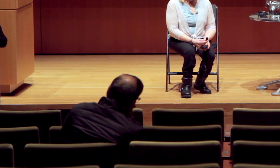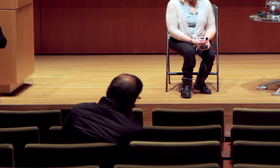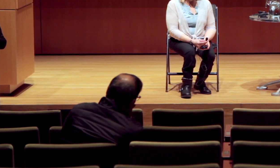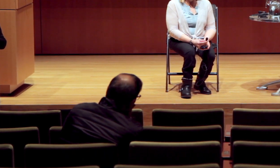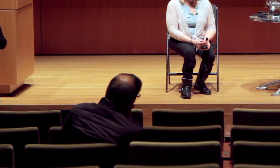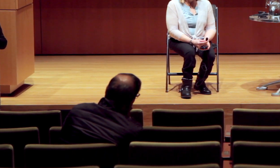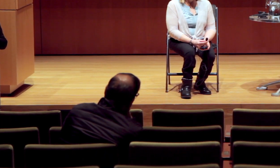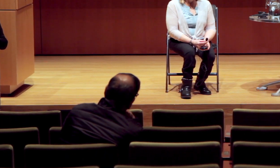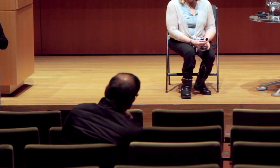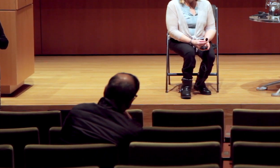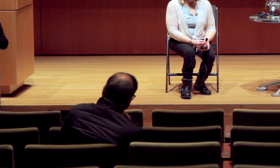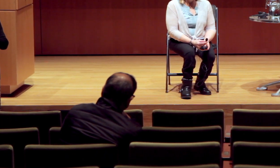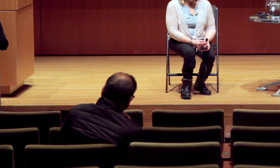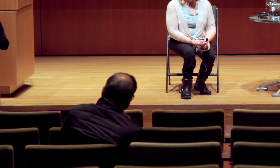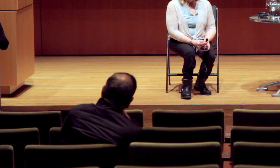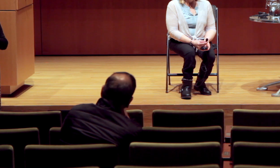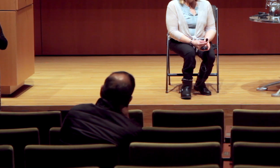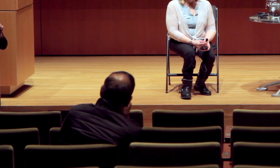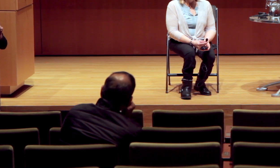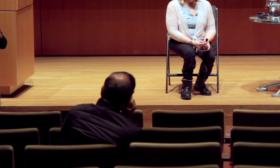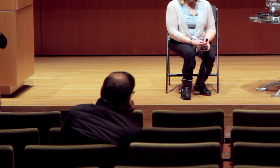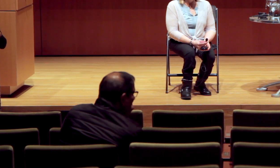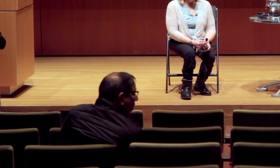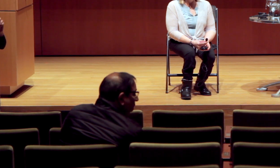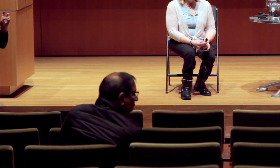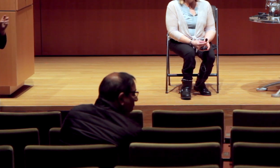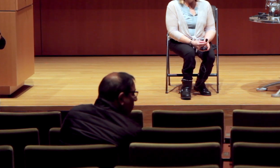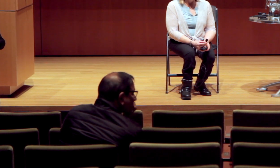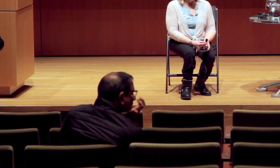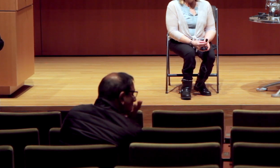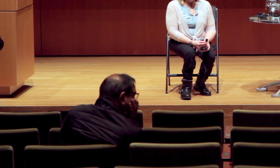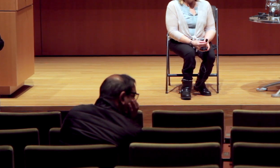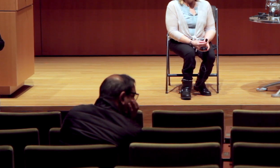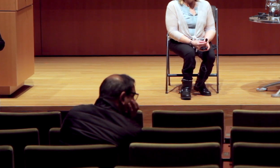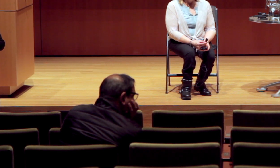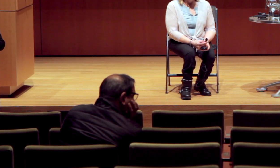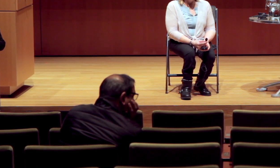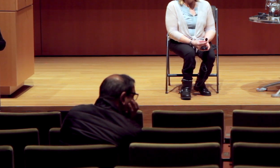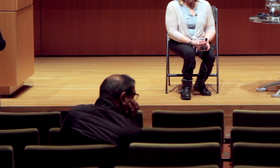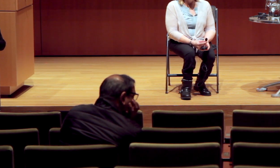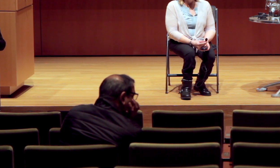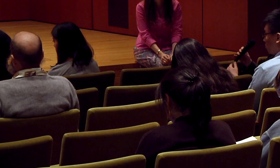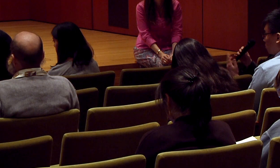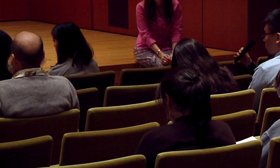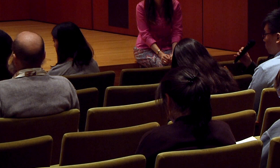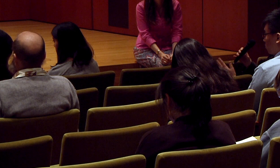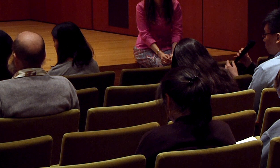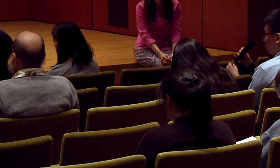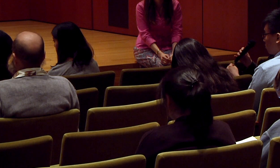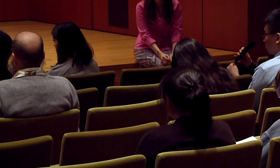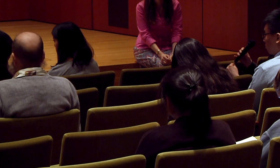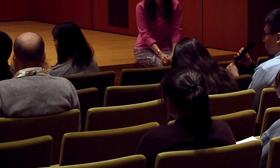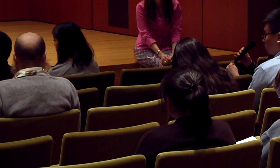I’m particularly thinking about Glee, for example, and the politics about having someone who’s not disabled portray a disabled character.